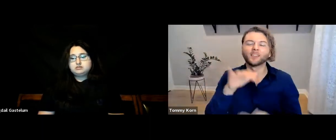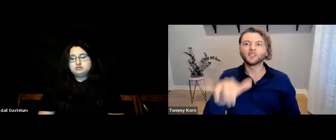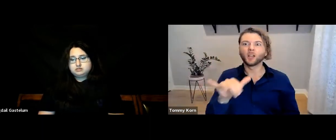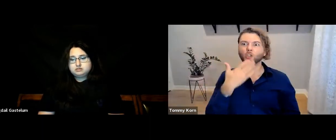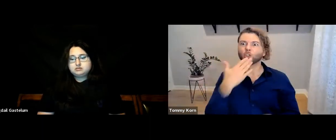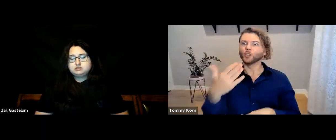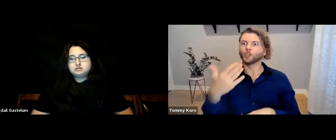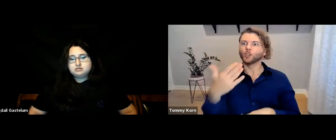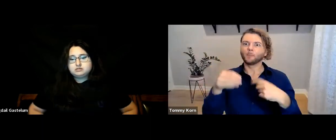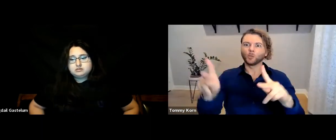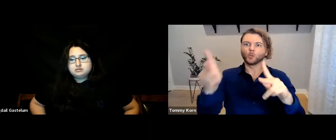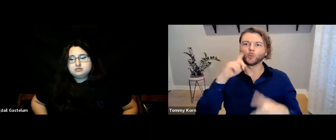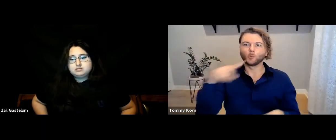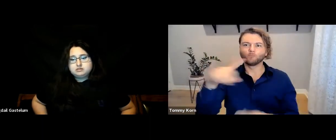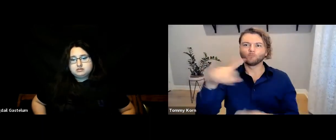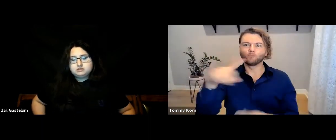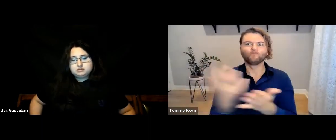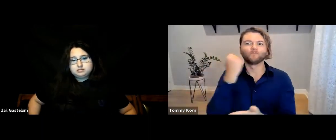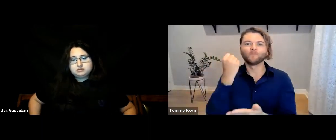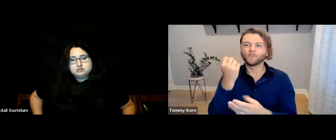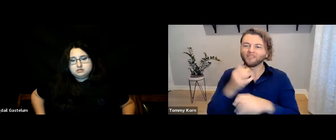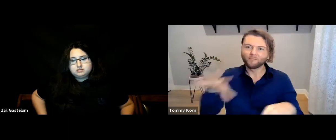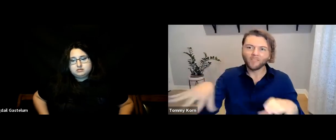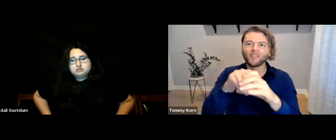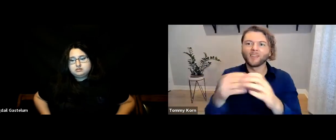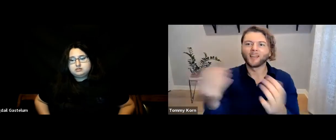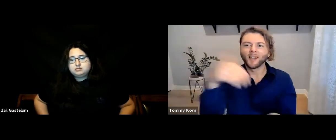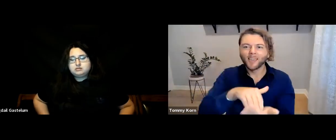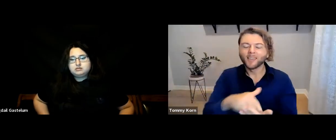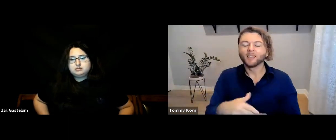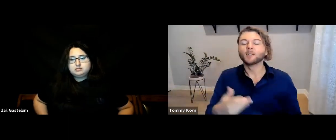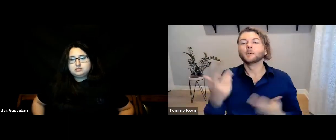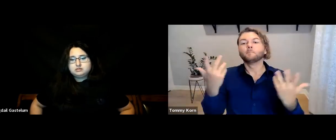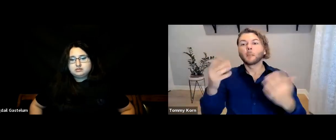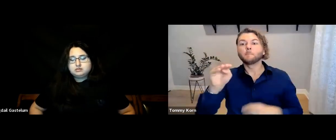That will be an awesome opportunity for you to get involved again.